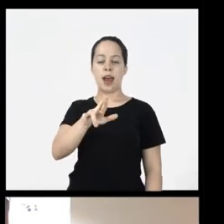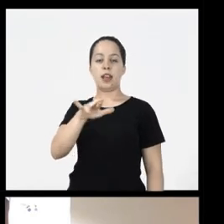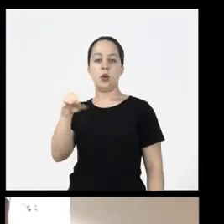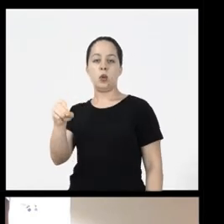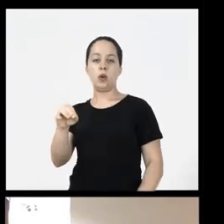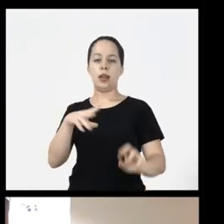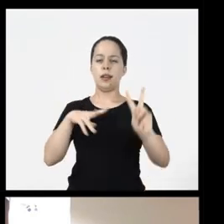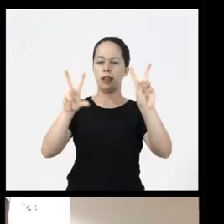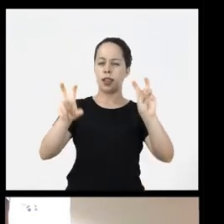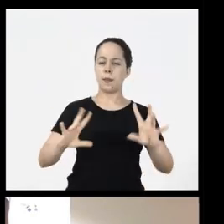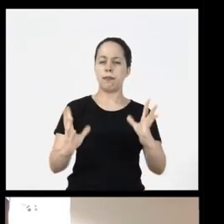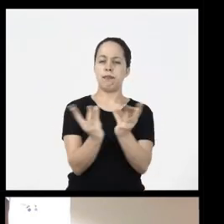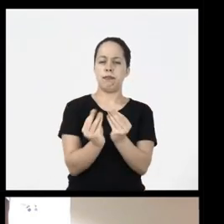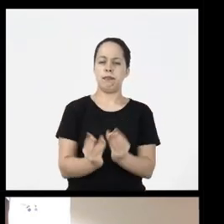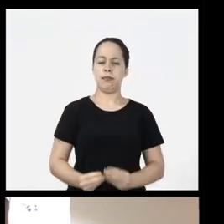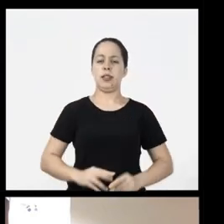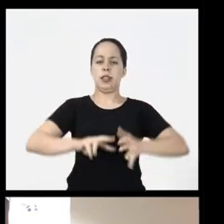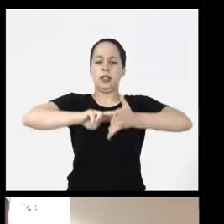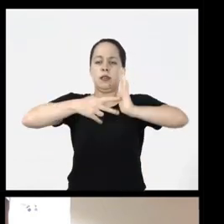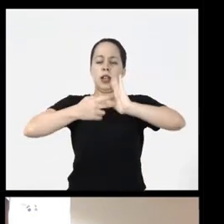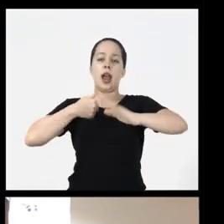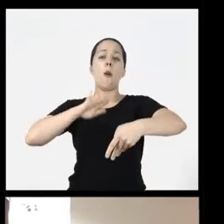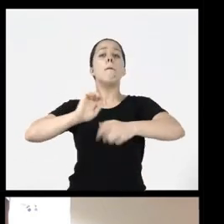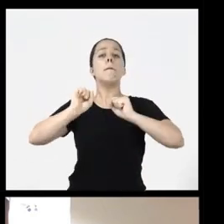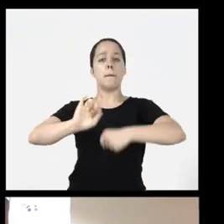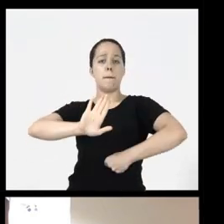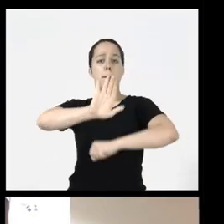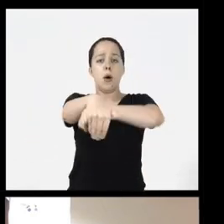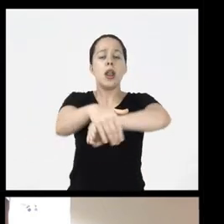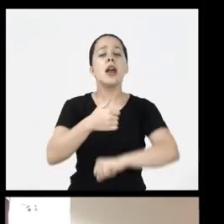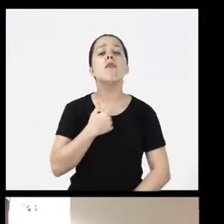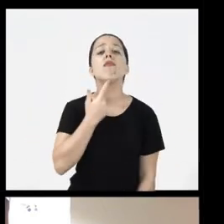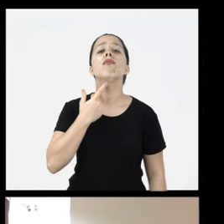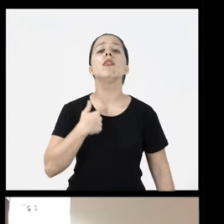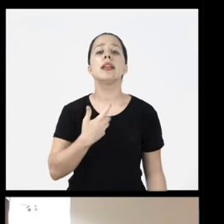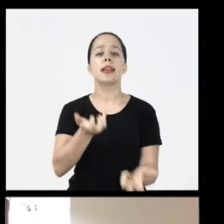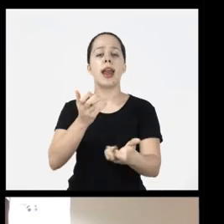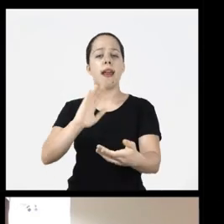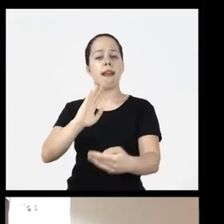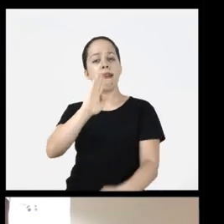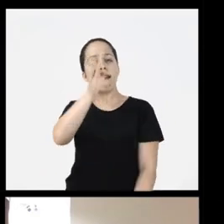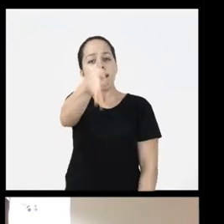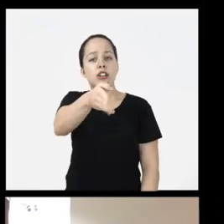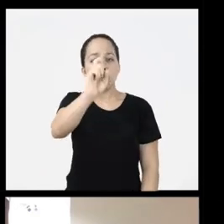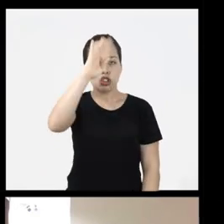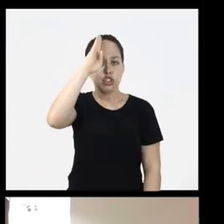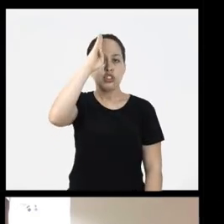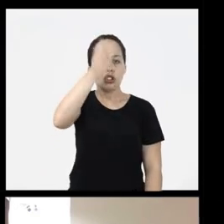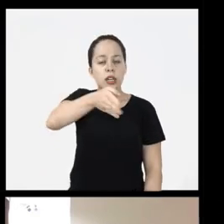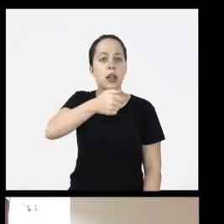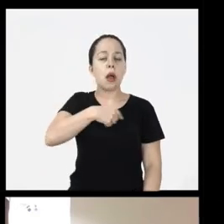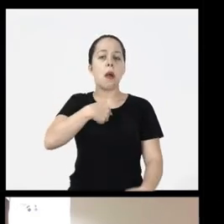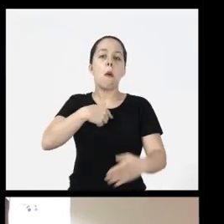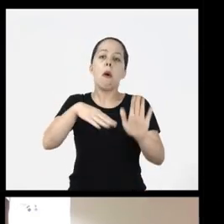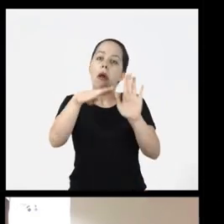summary with links that allow them to do the file where they want to go directly they